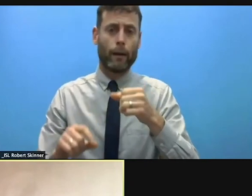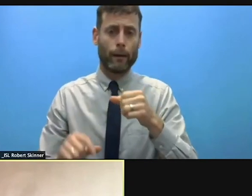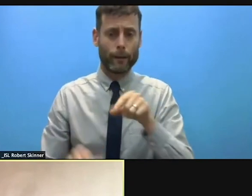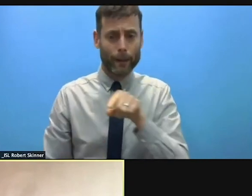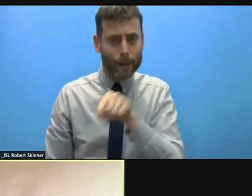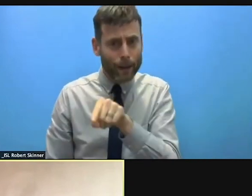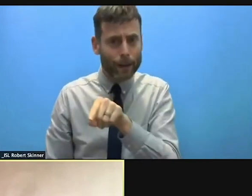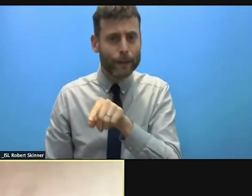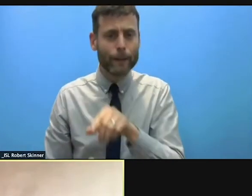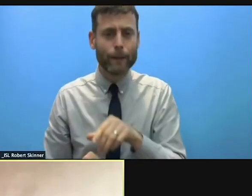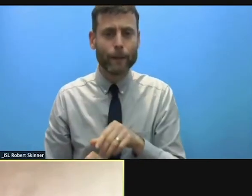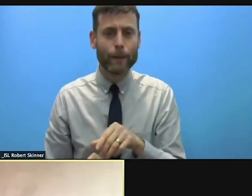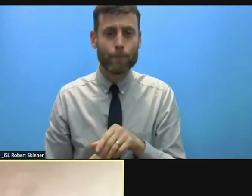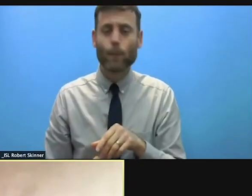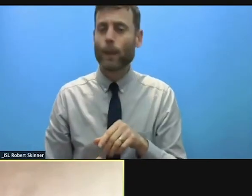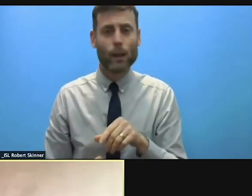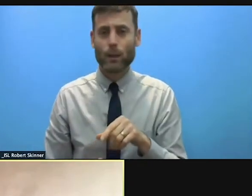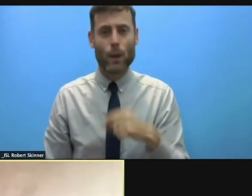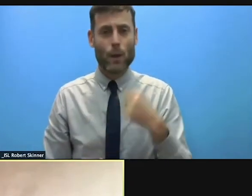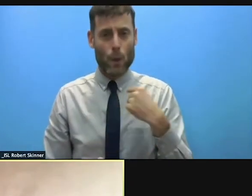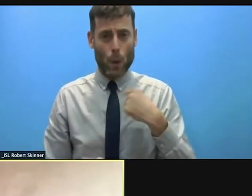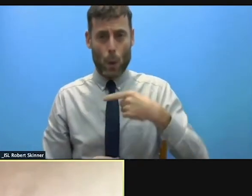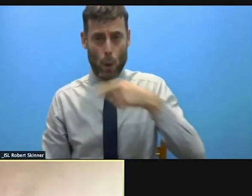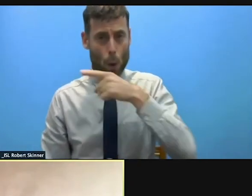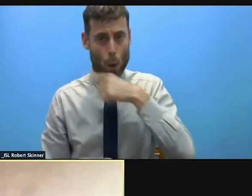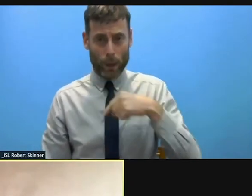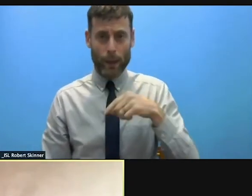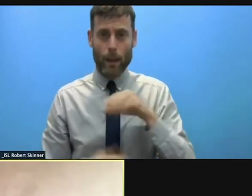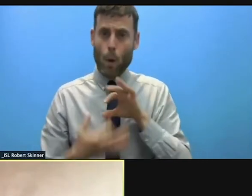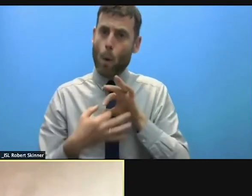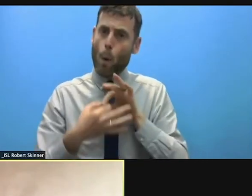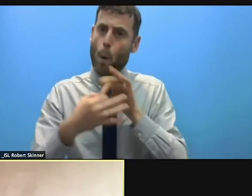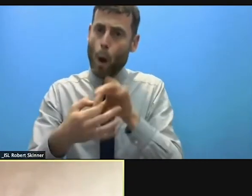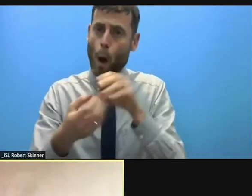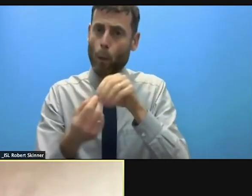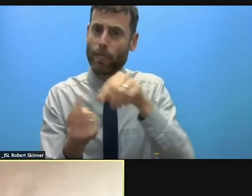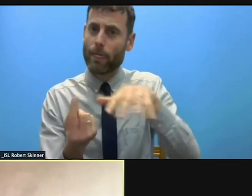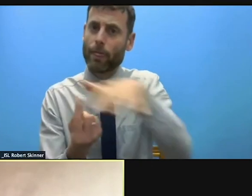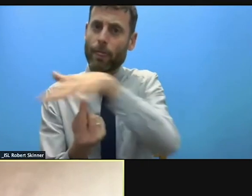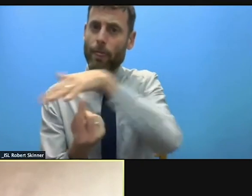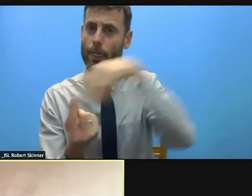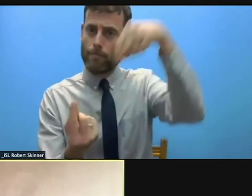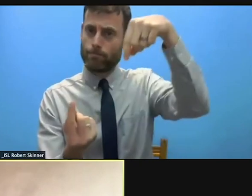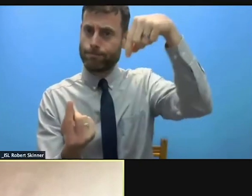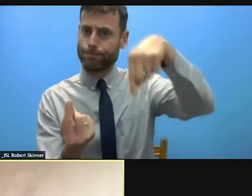community knowledge, community networks and local trust and that's really important. Community